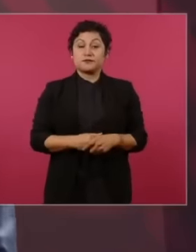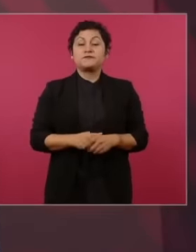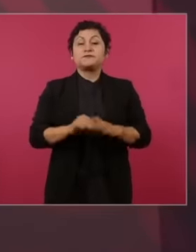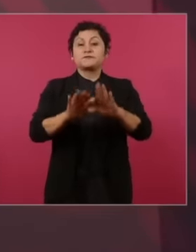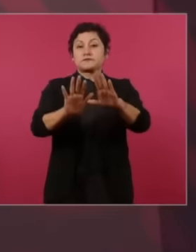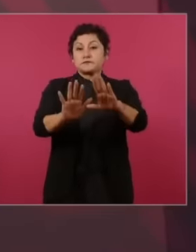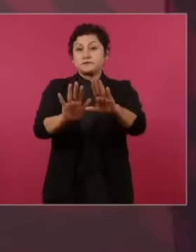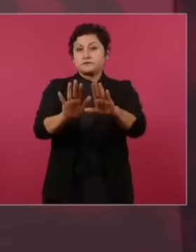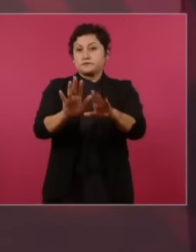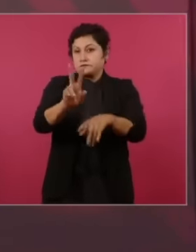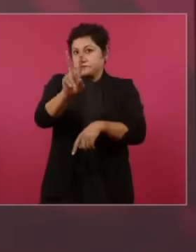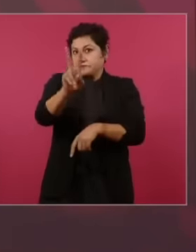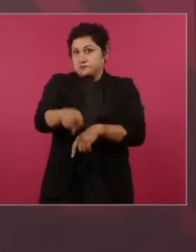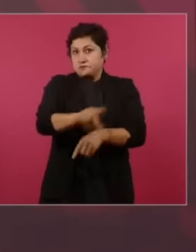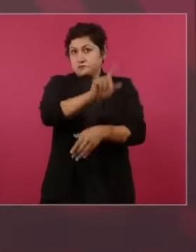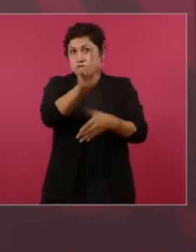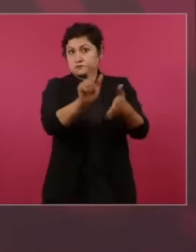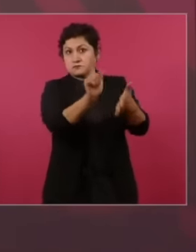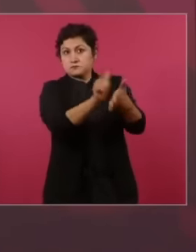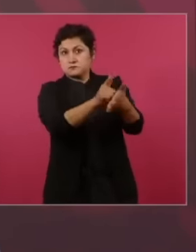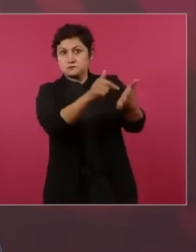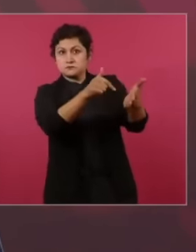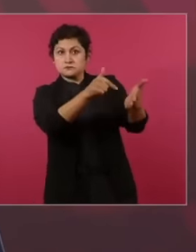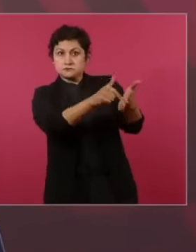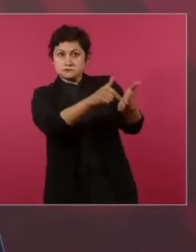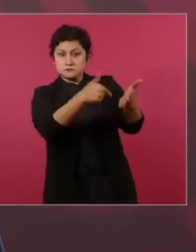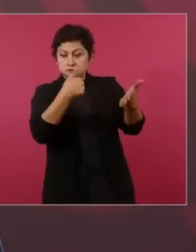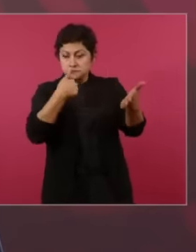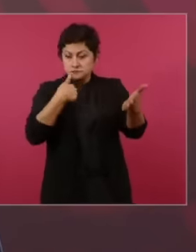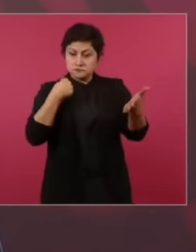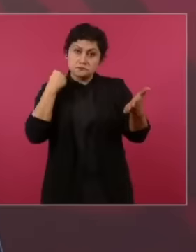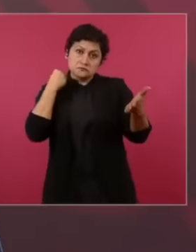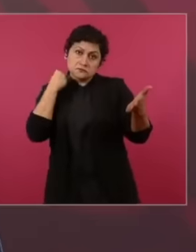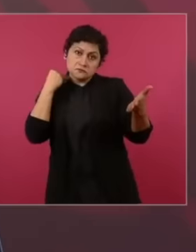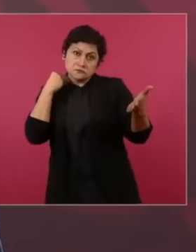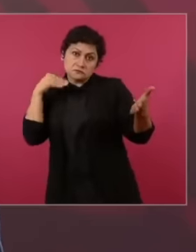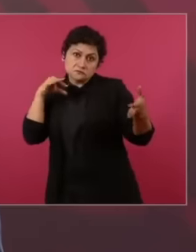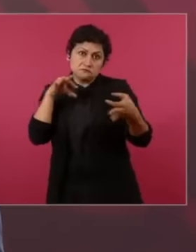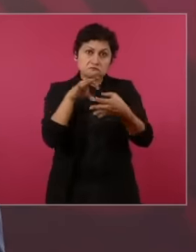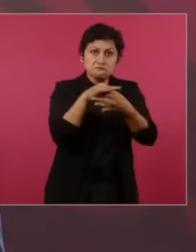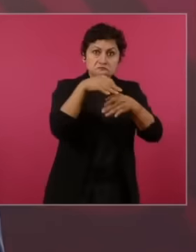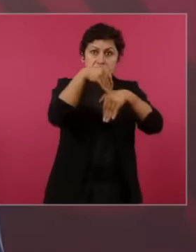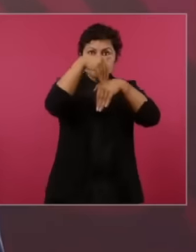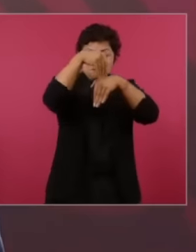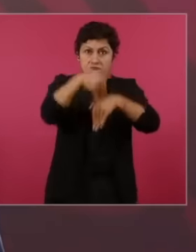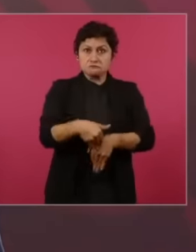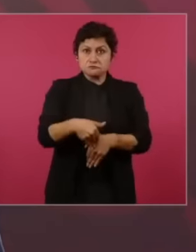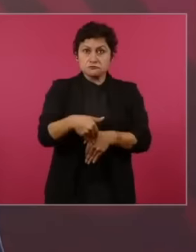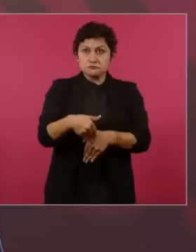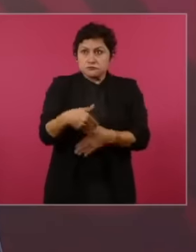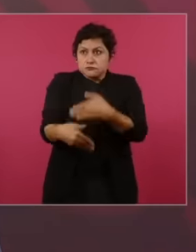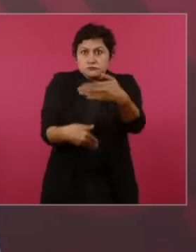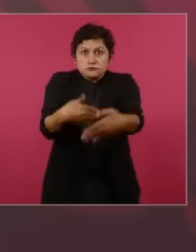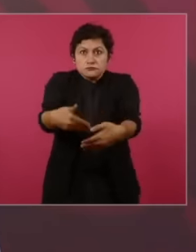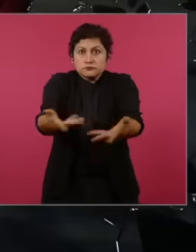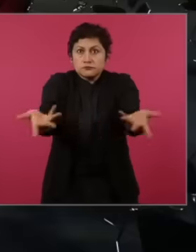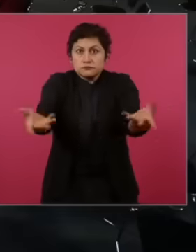rectitude and not by instructions, as usually happens